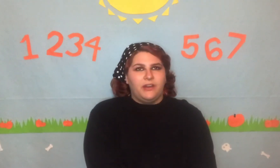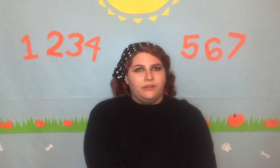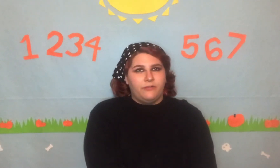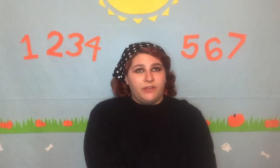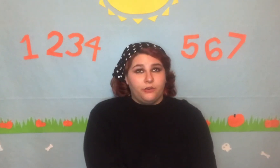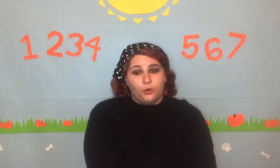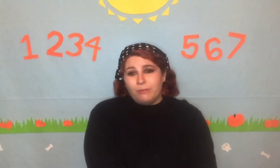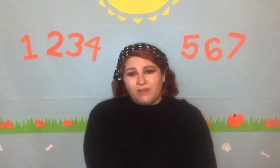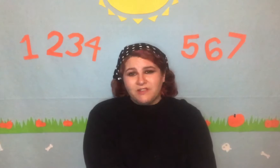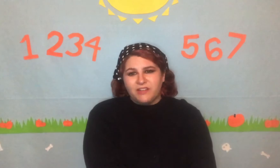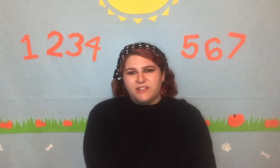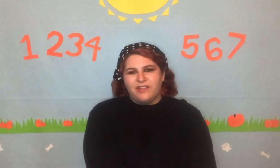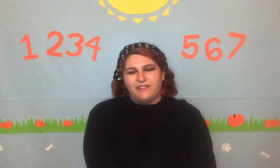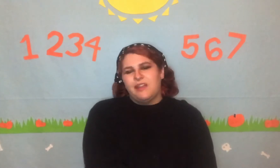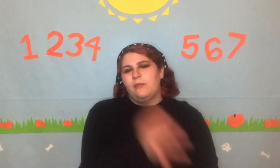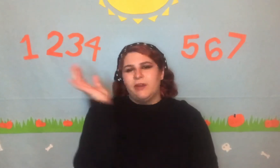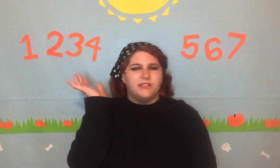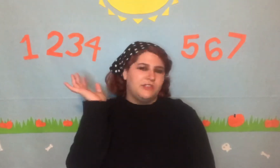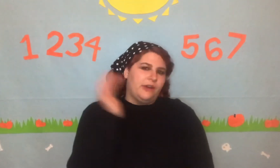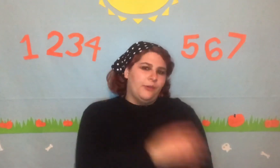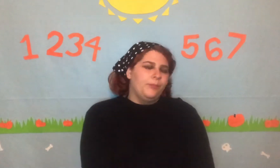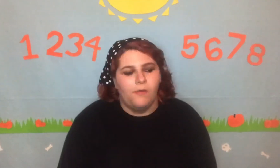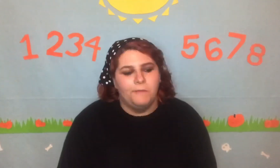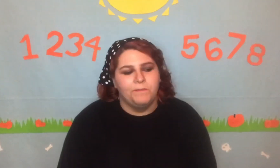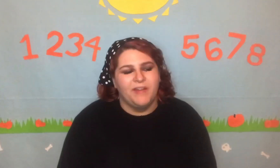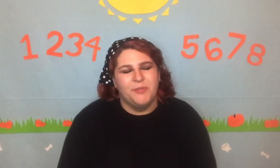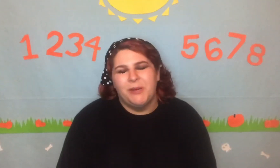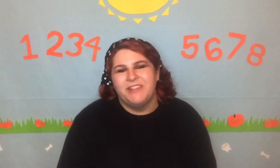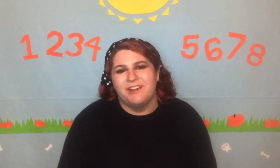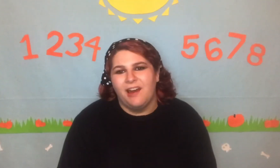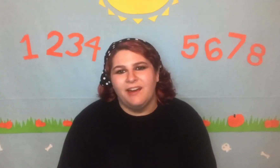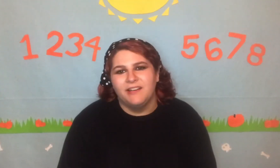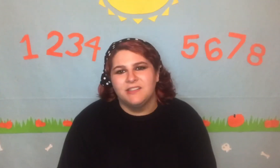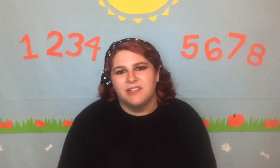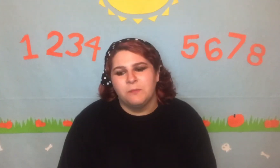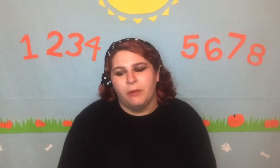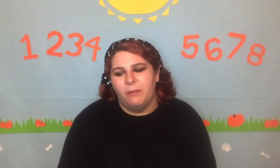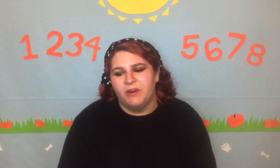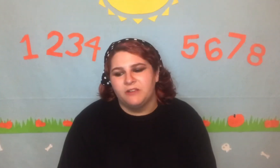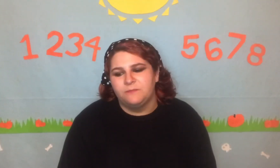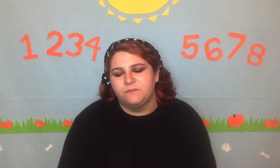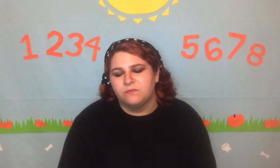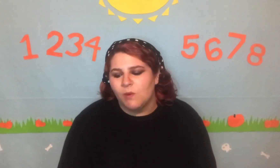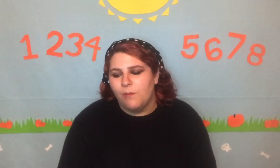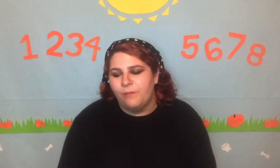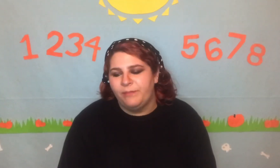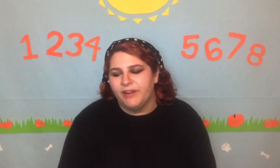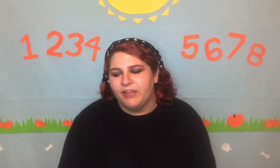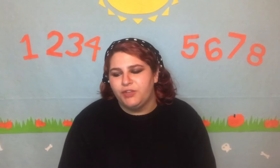via group message in like 10 minutes, you know? Everybody dies - that's a bummer. But like you